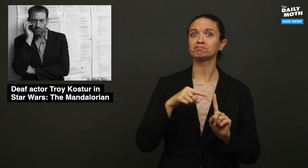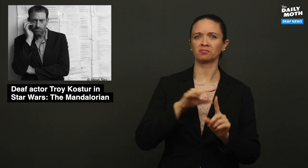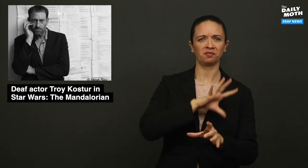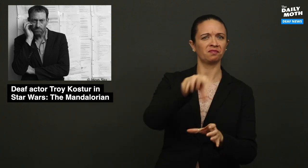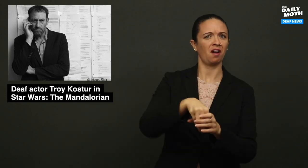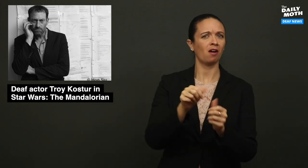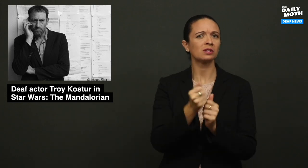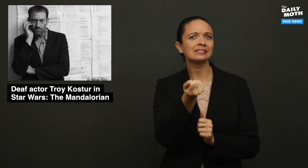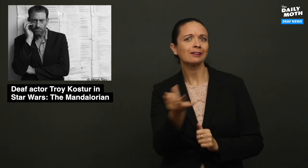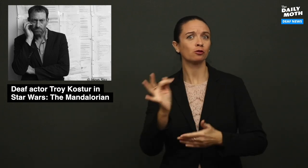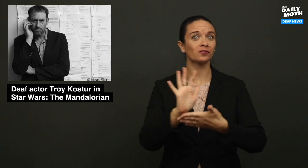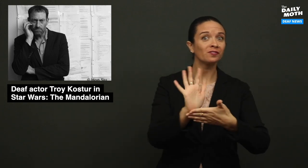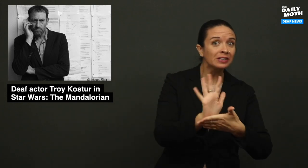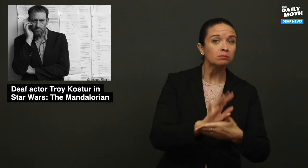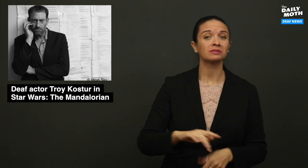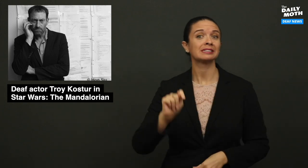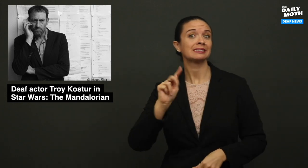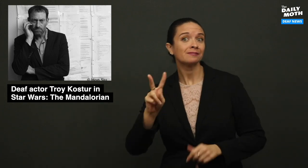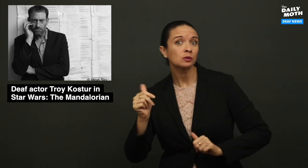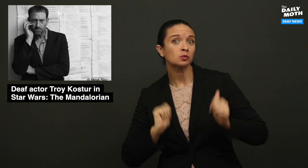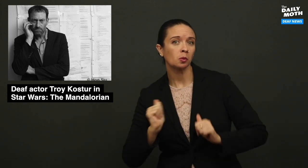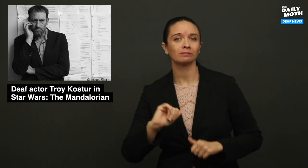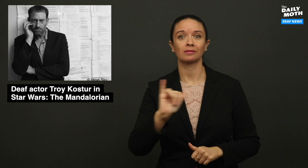He has been involved with several films and TV shows